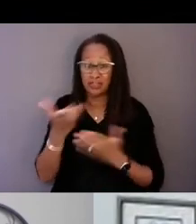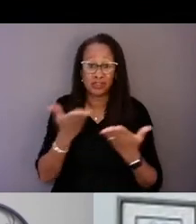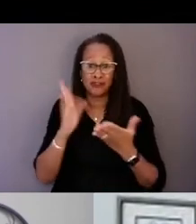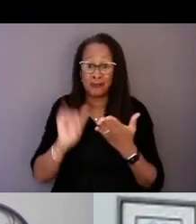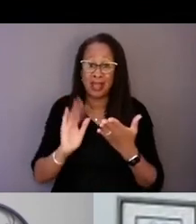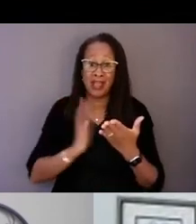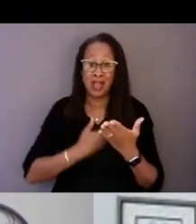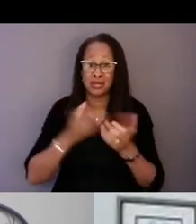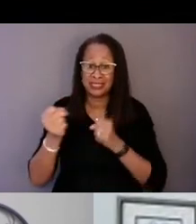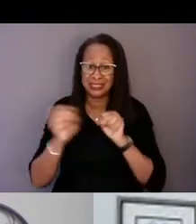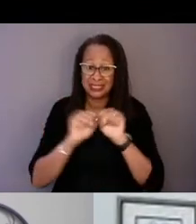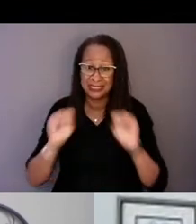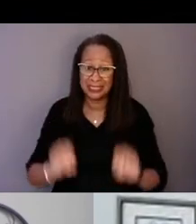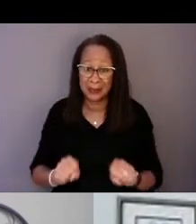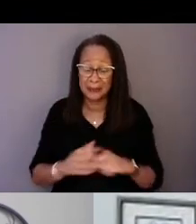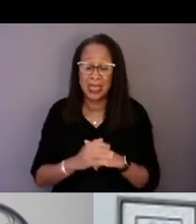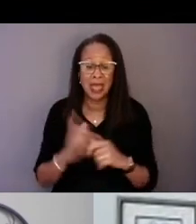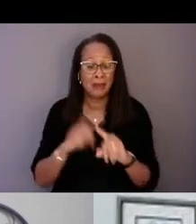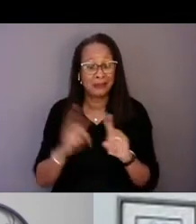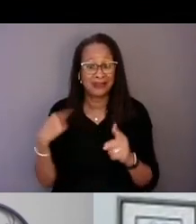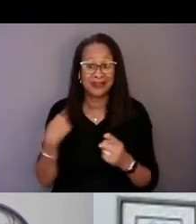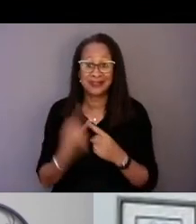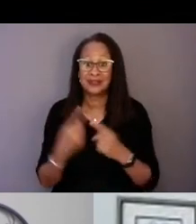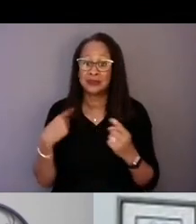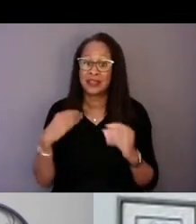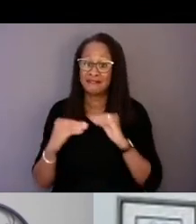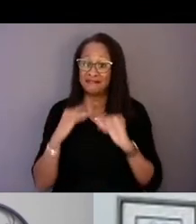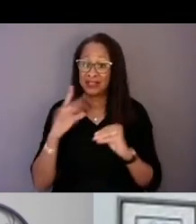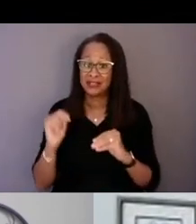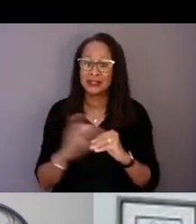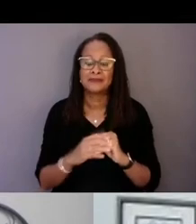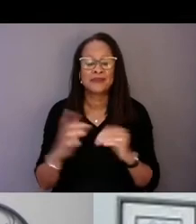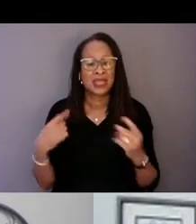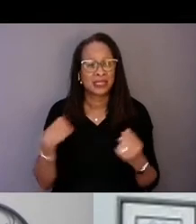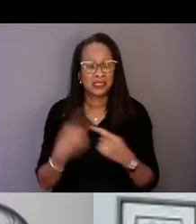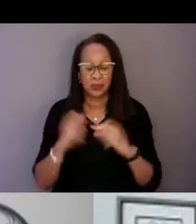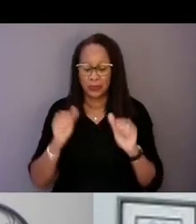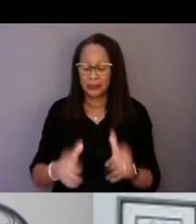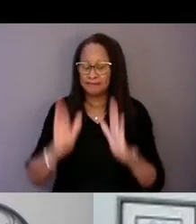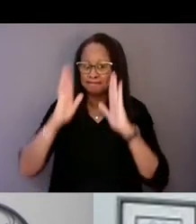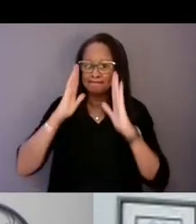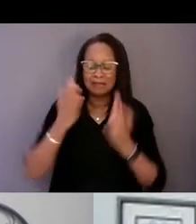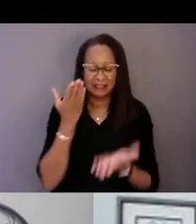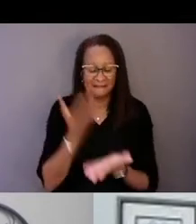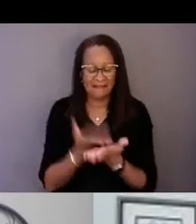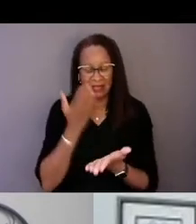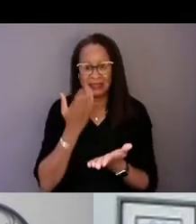But until we can fix that, until we can listen and validate their experience,